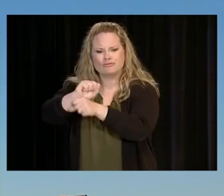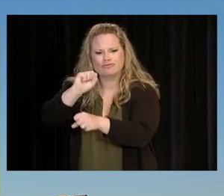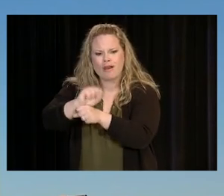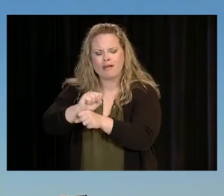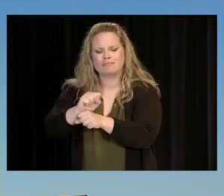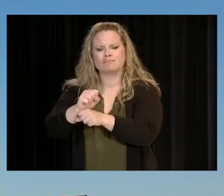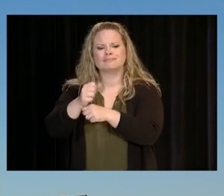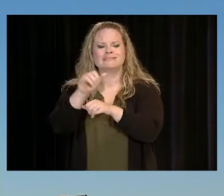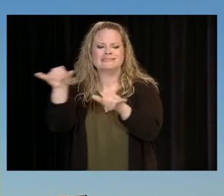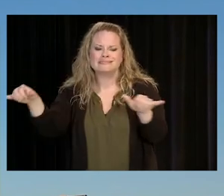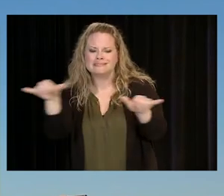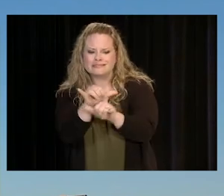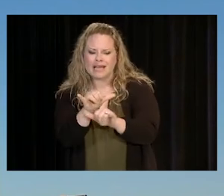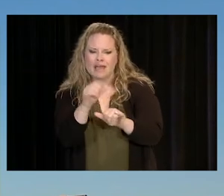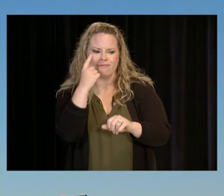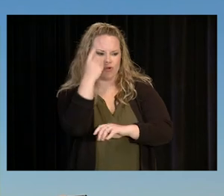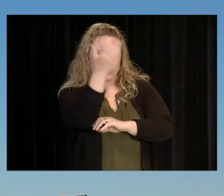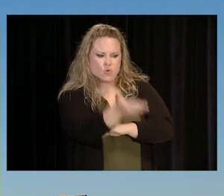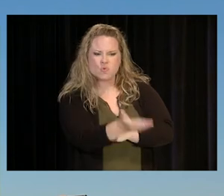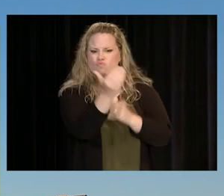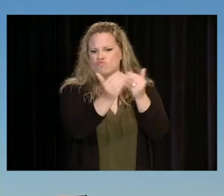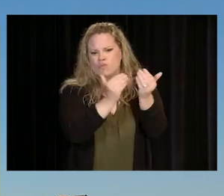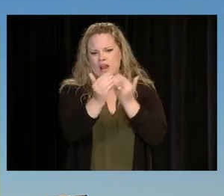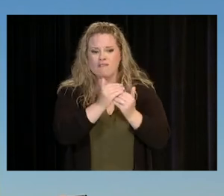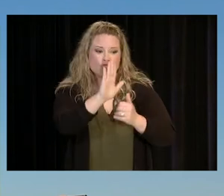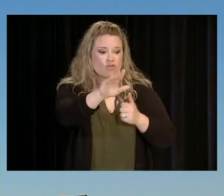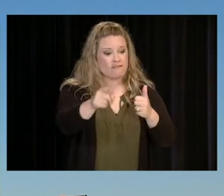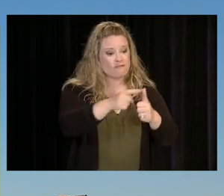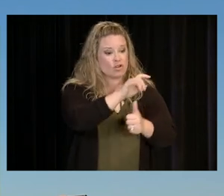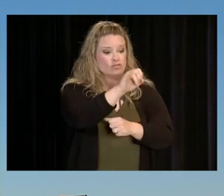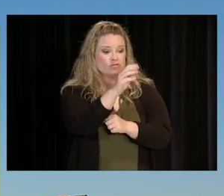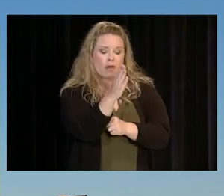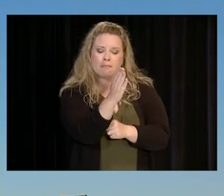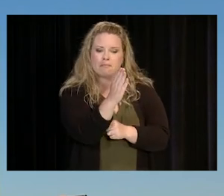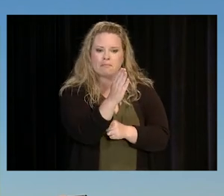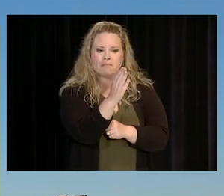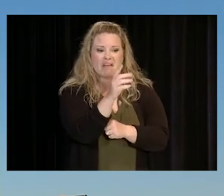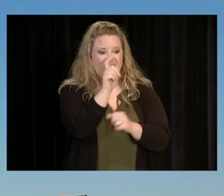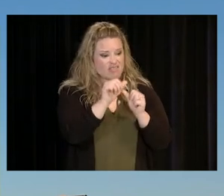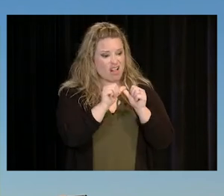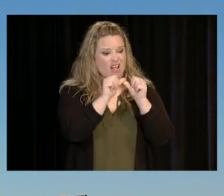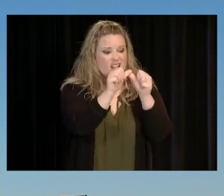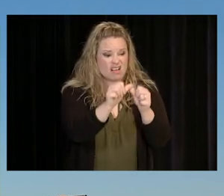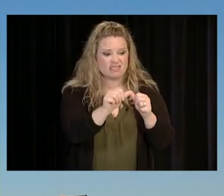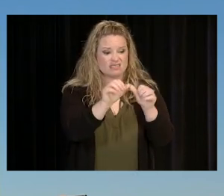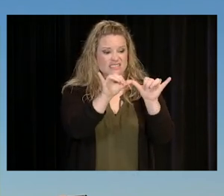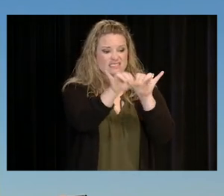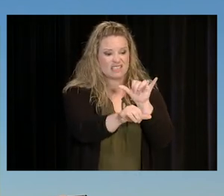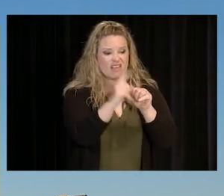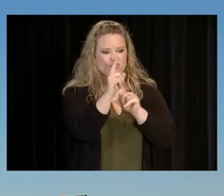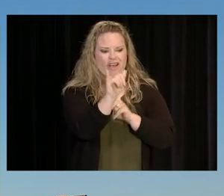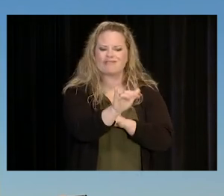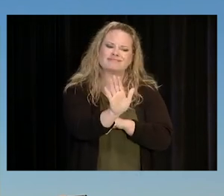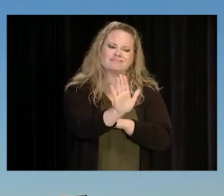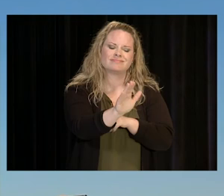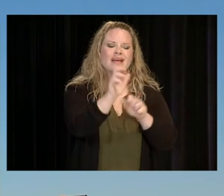THE SAME APPLIES TO YOU. WHEREVER, WHATEVER YOUR FIRST JOB IS. IT'S JUST GOING TO BE THE FIRST OF MANY,